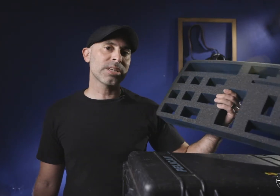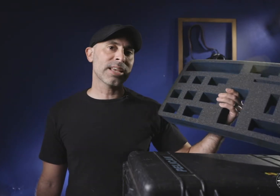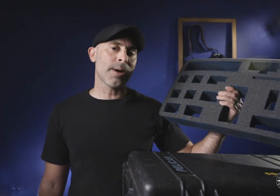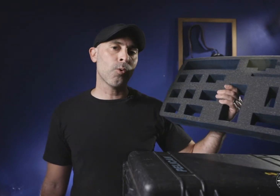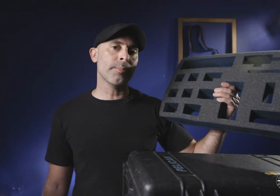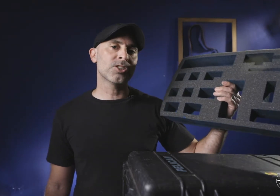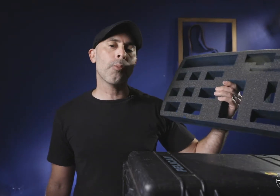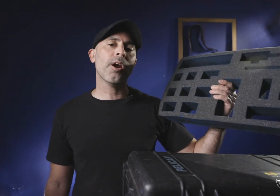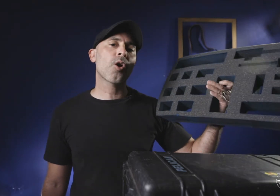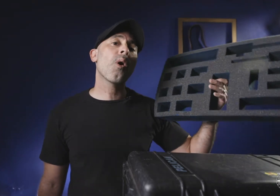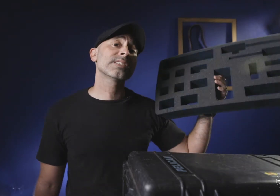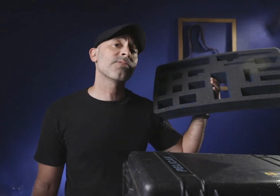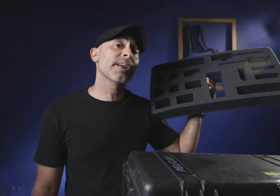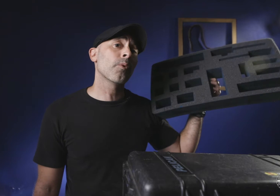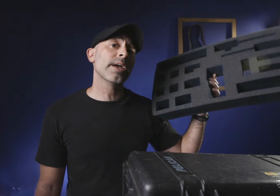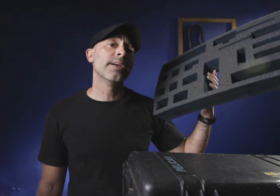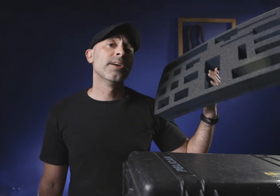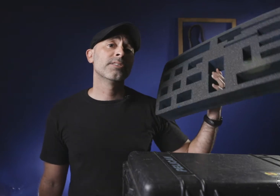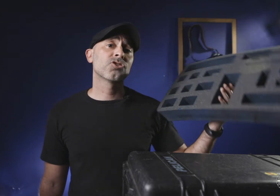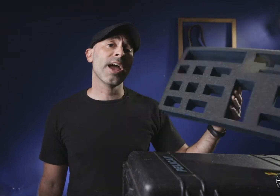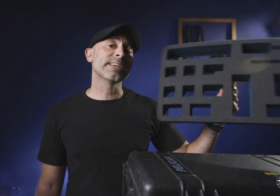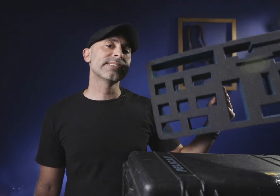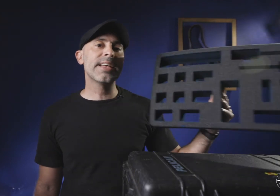protecting my equipment so I went on a quest to find a way to try and extend